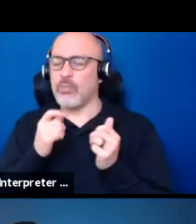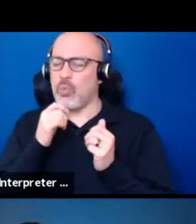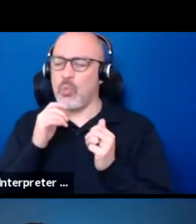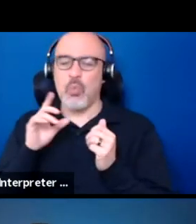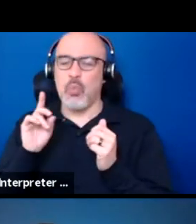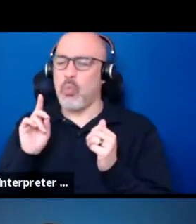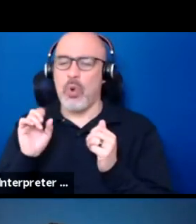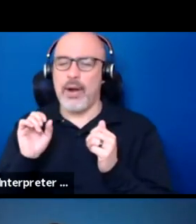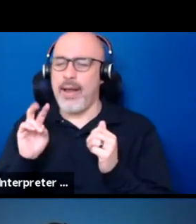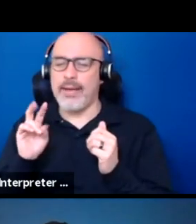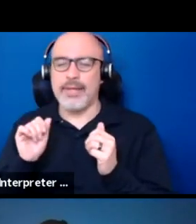We're not diva thinkers.